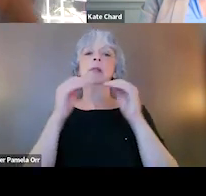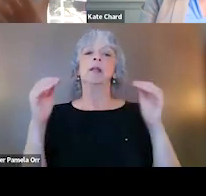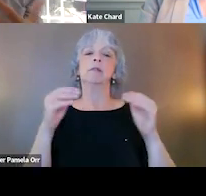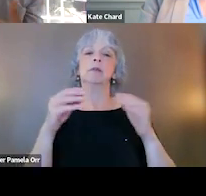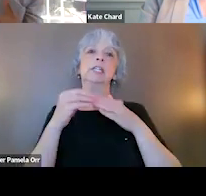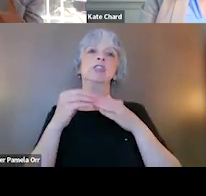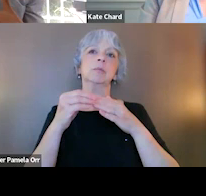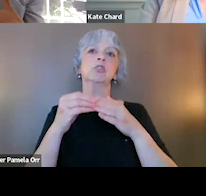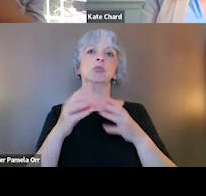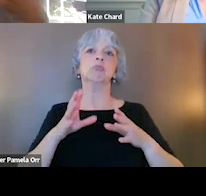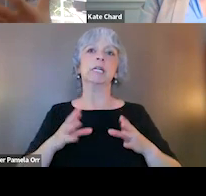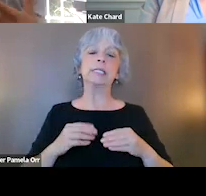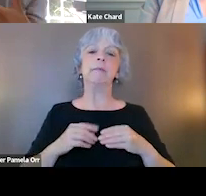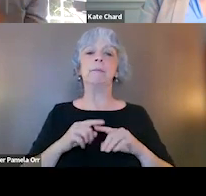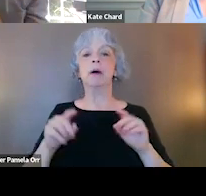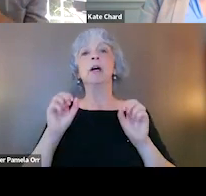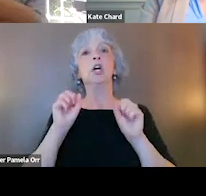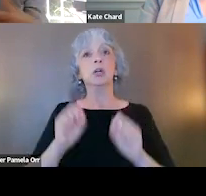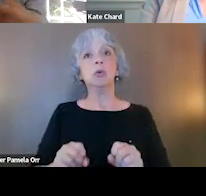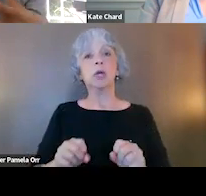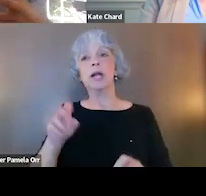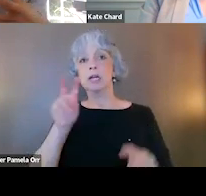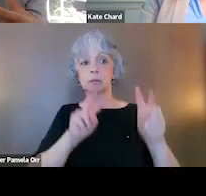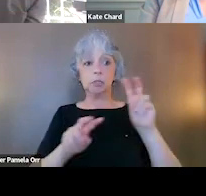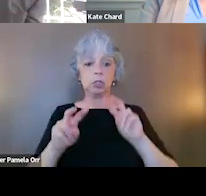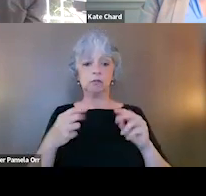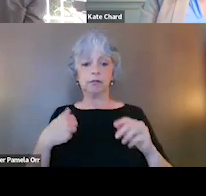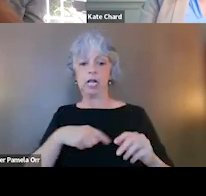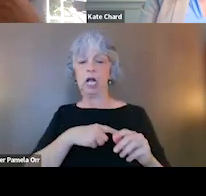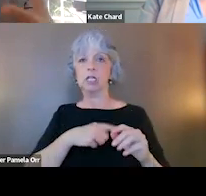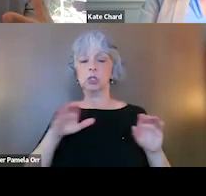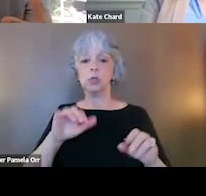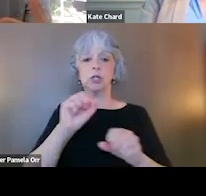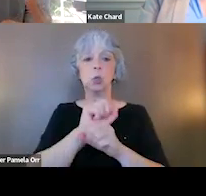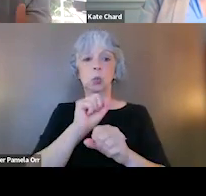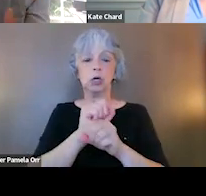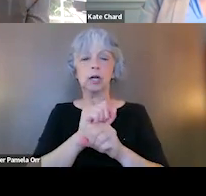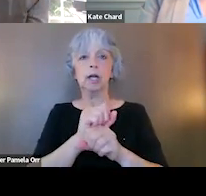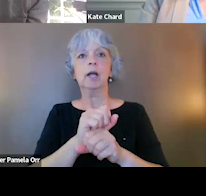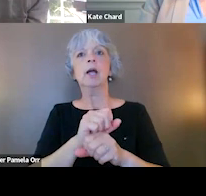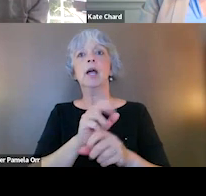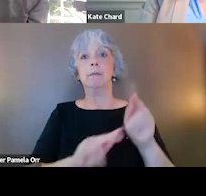but a lot of that buy-in can come from observing those of us on the front line doing this work, responding to veterans, going through our court systems